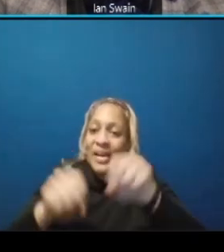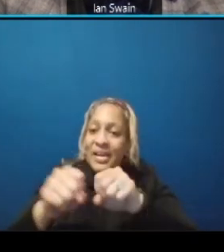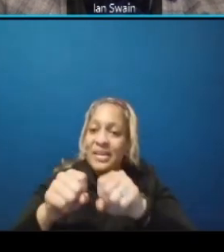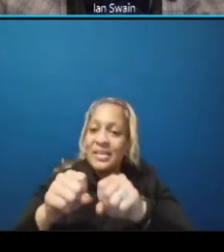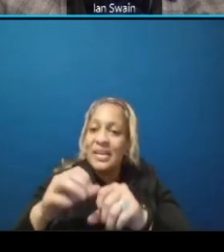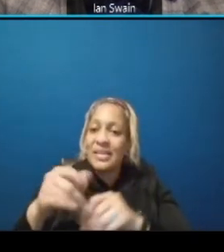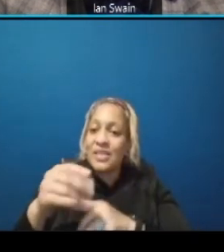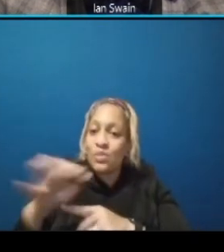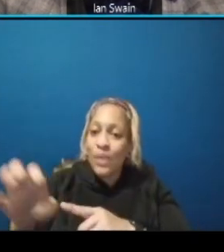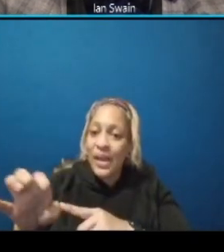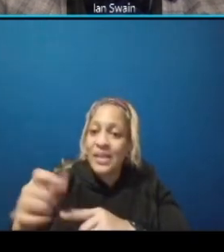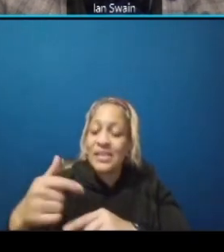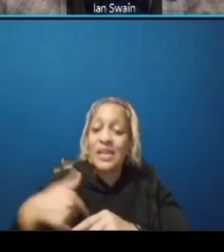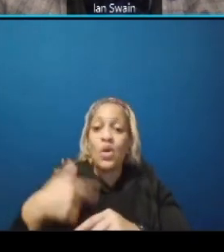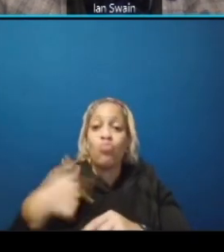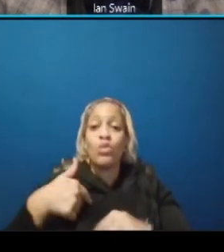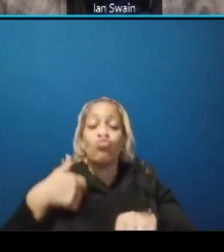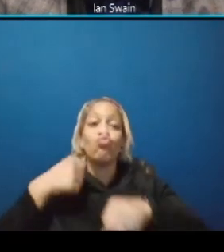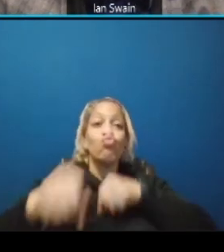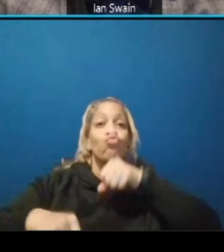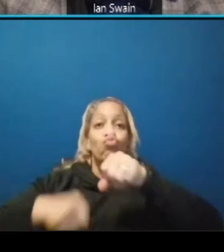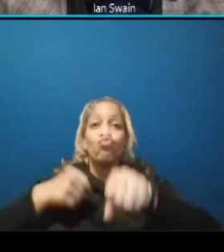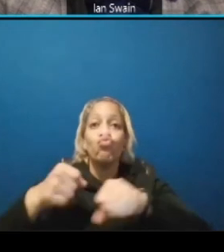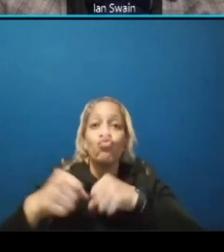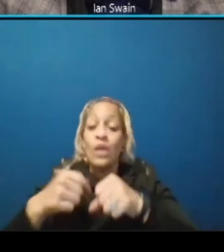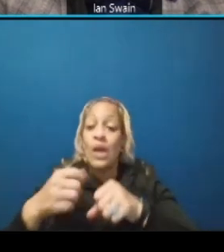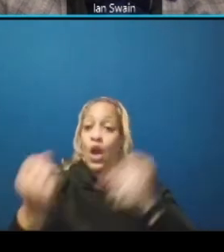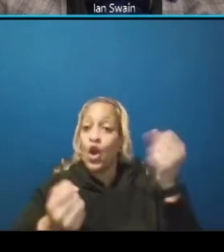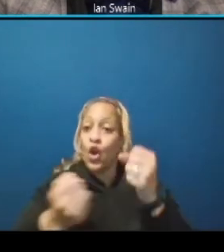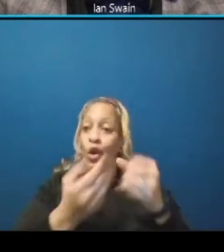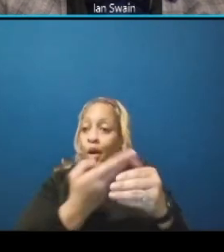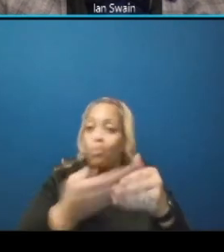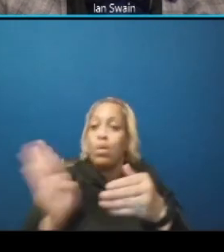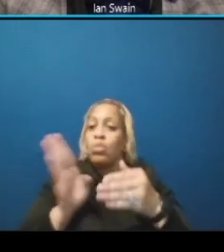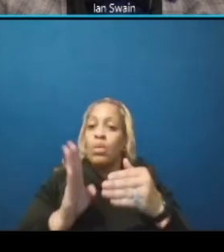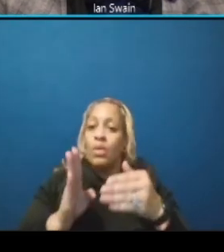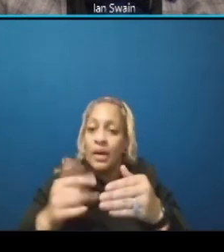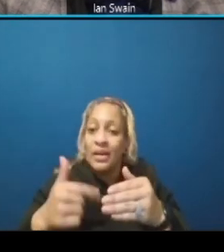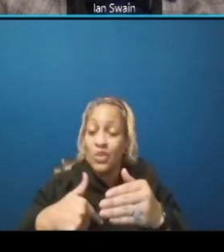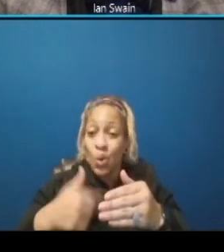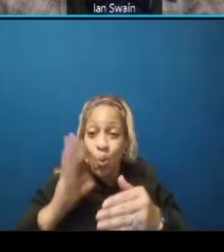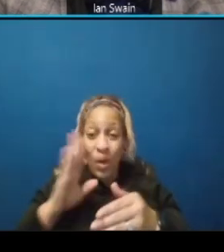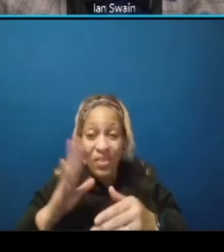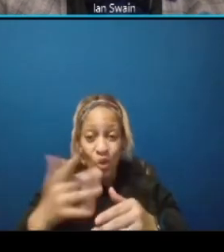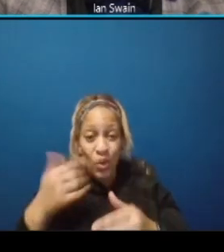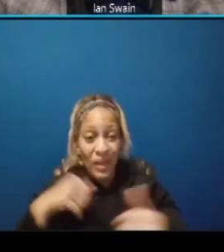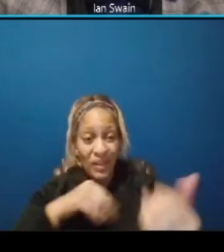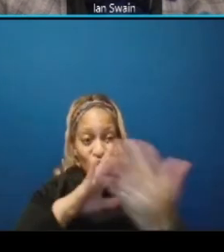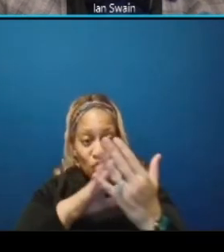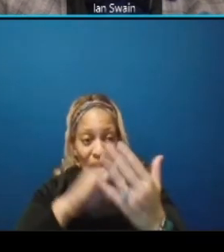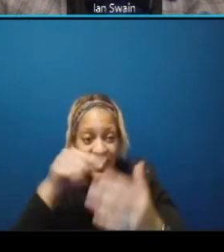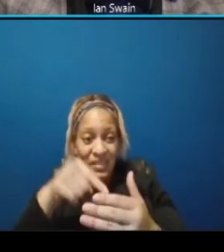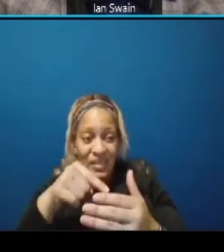particular part of benny will this be addressed in the future project that may be a question for mnet